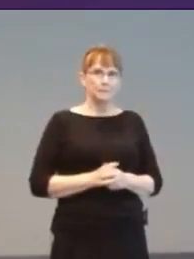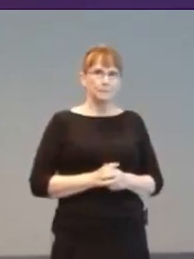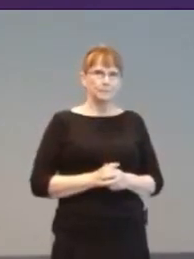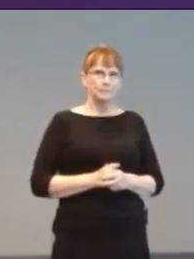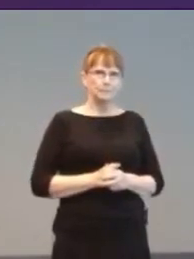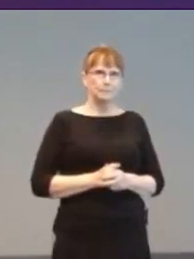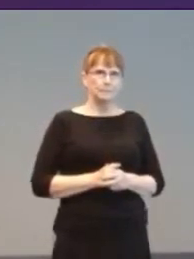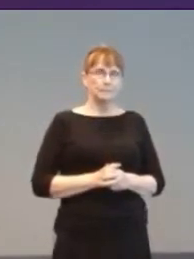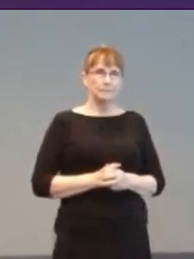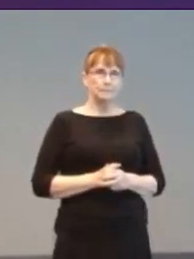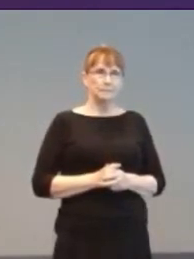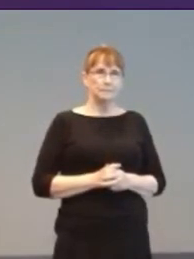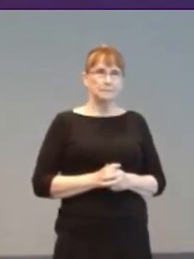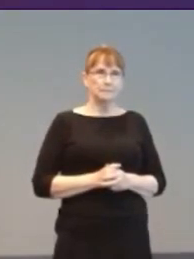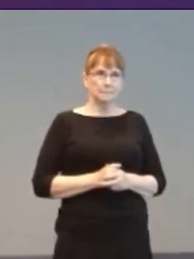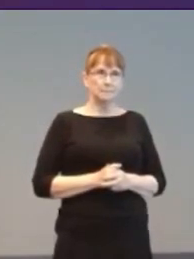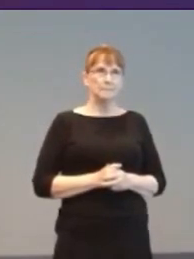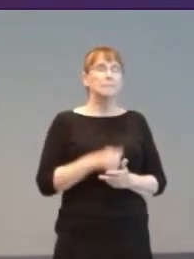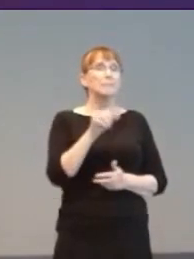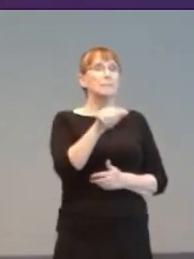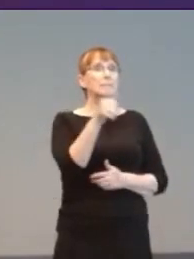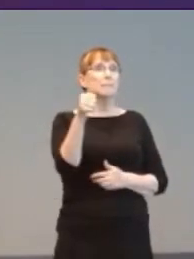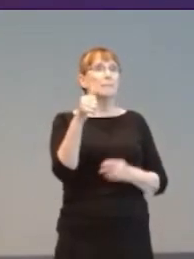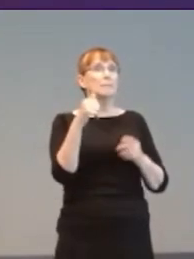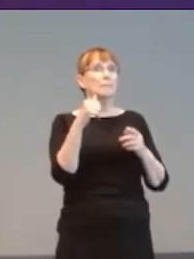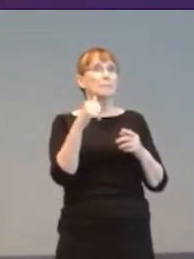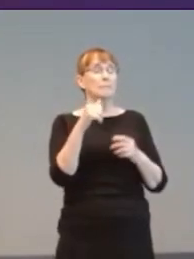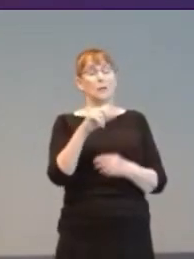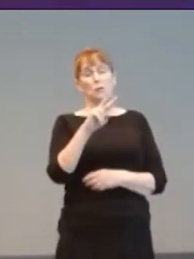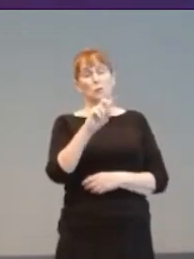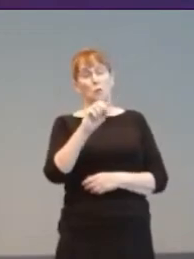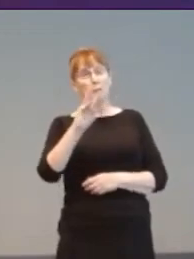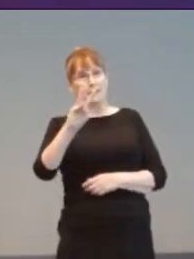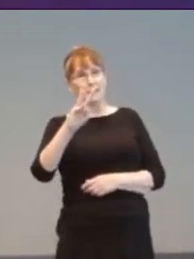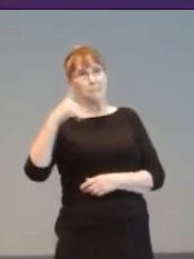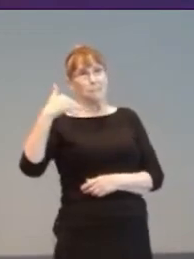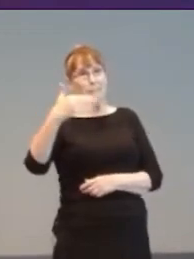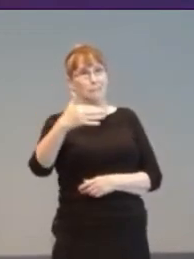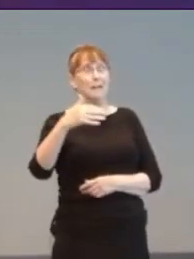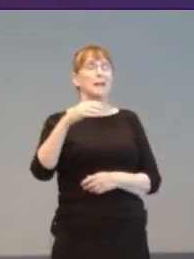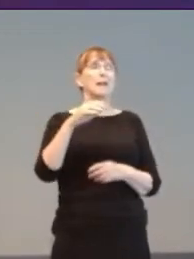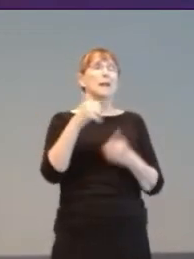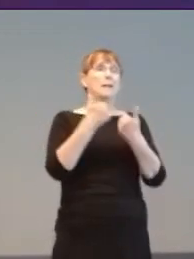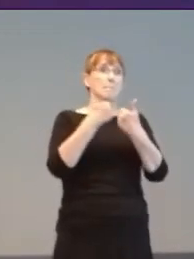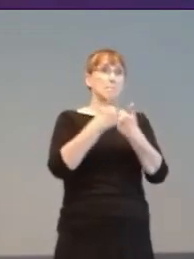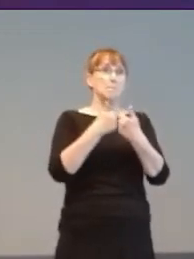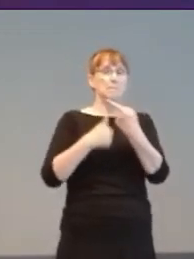and Soundvoyager for the GameBoy Advance 2006 and the Dutch game The Explorer and Mystery